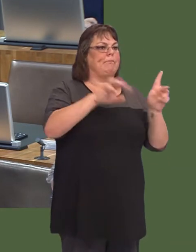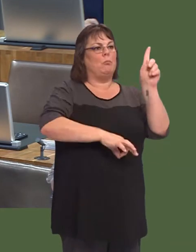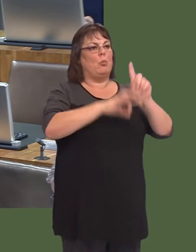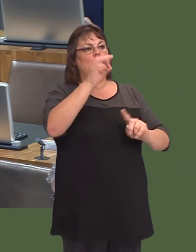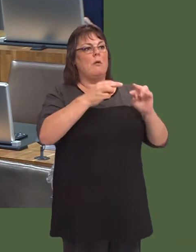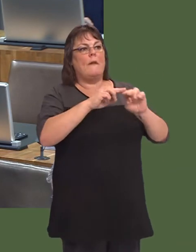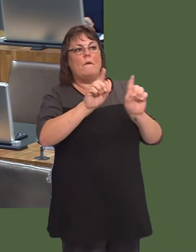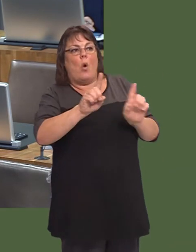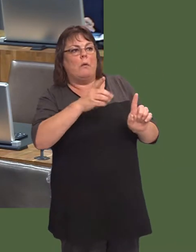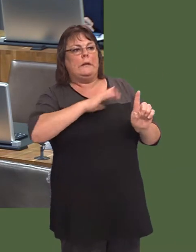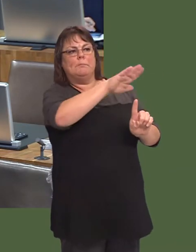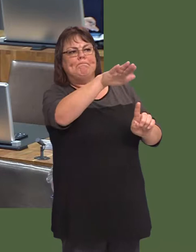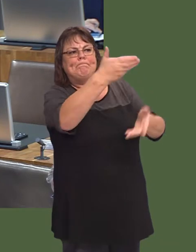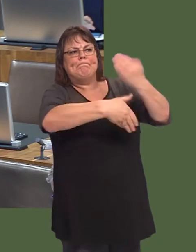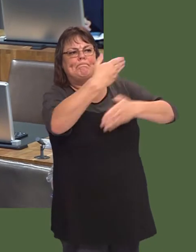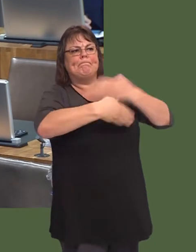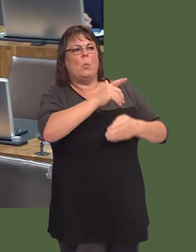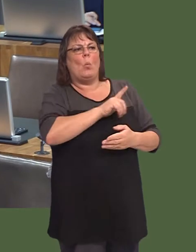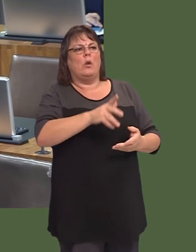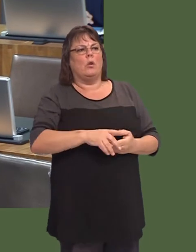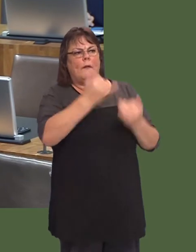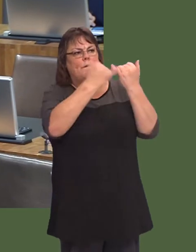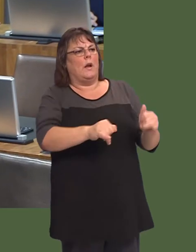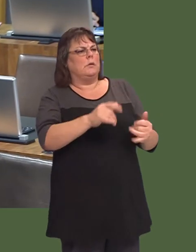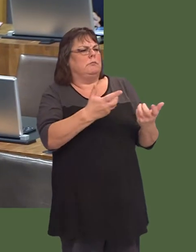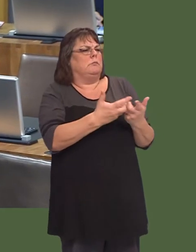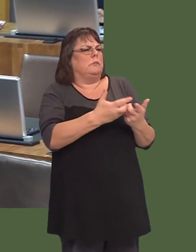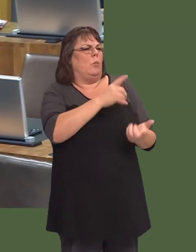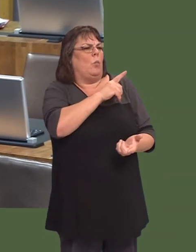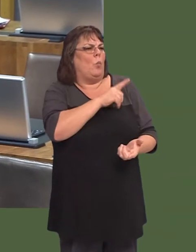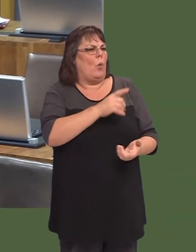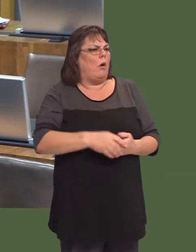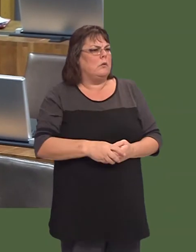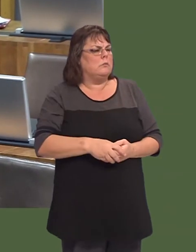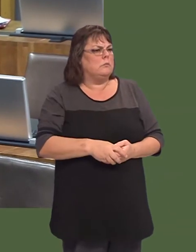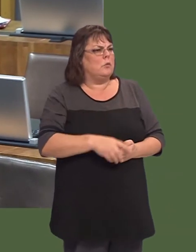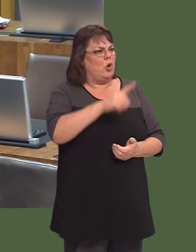If not, of course, they will need to explain why that is and explain why they have failed